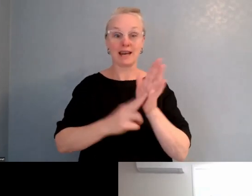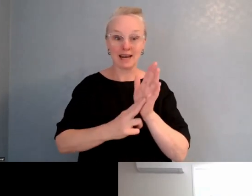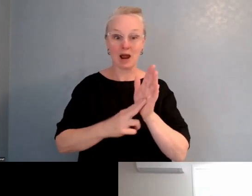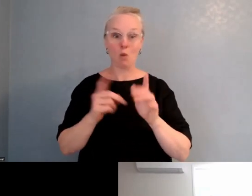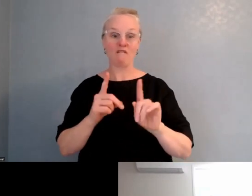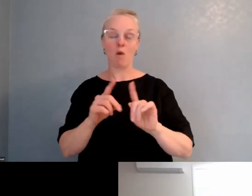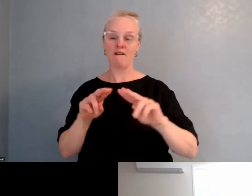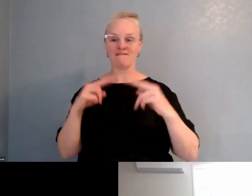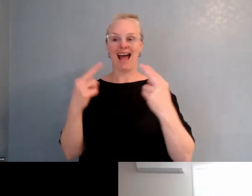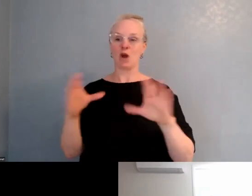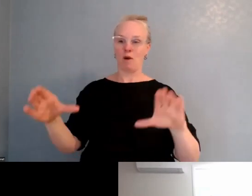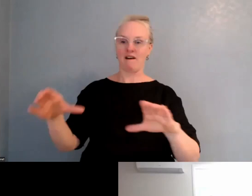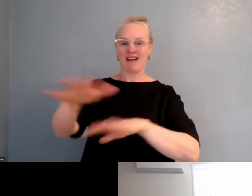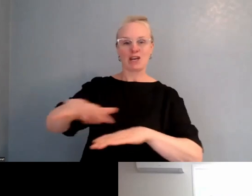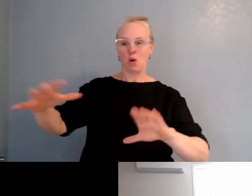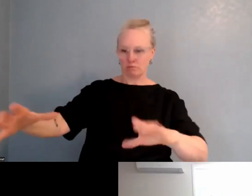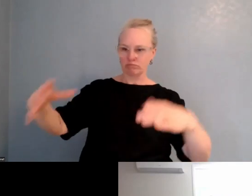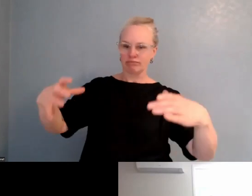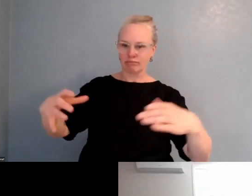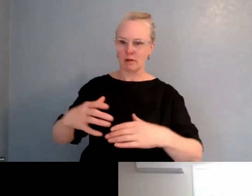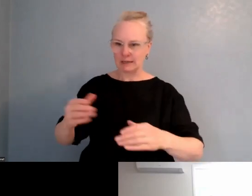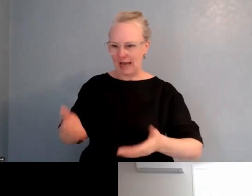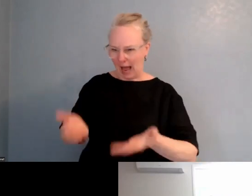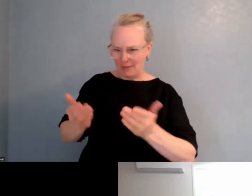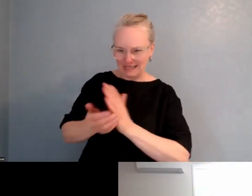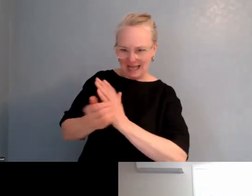to support the Reo at home, which is quite important,